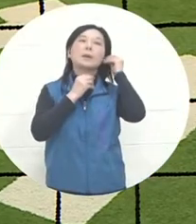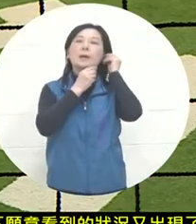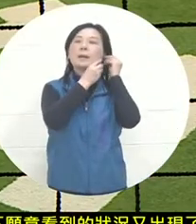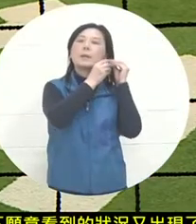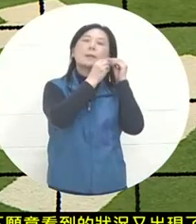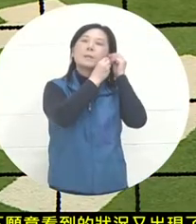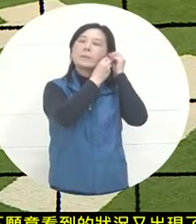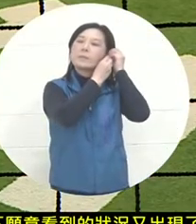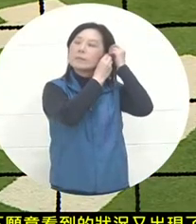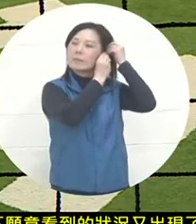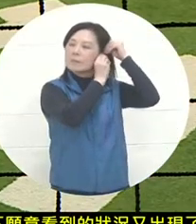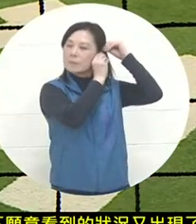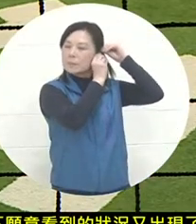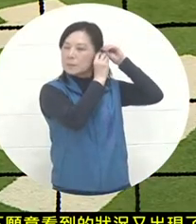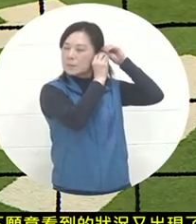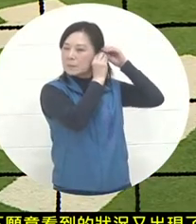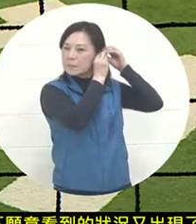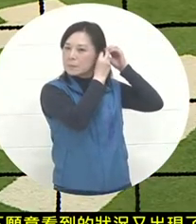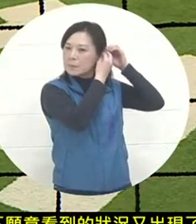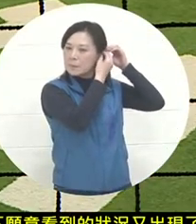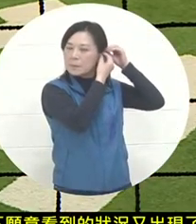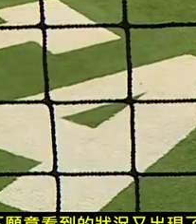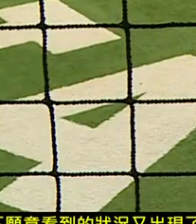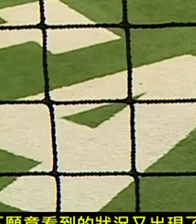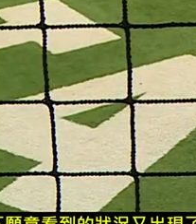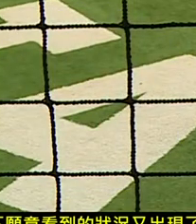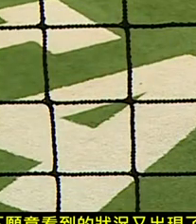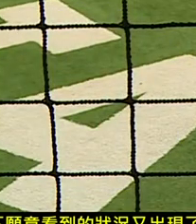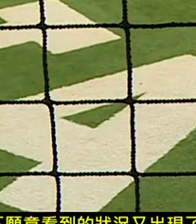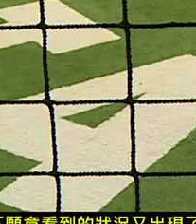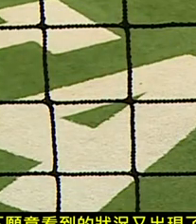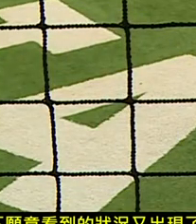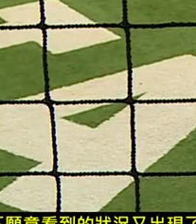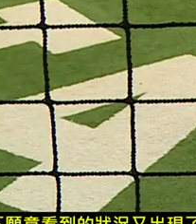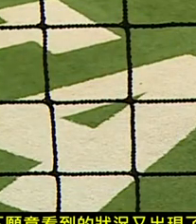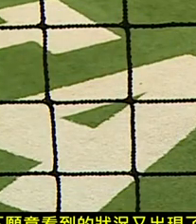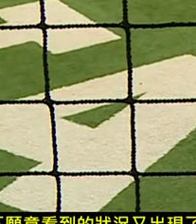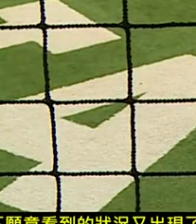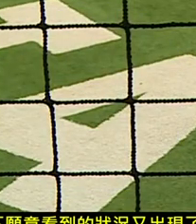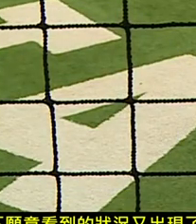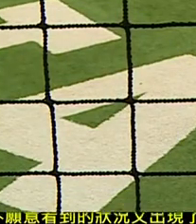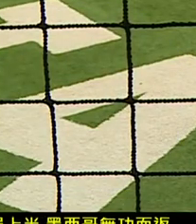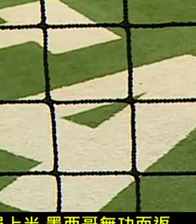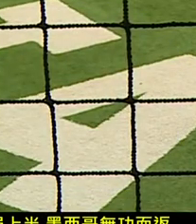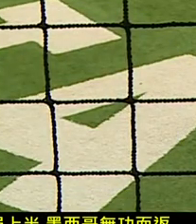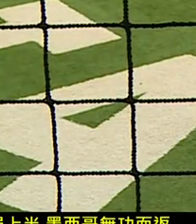first half and returned to the scene of the first World Cup Deaf Baseball Championship. Let's see the harem in the second half of the inning.